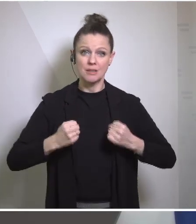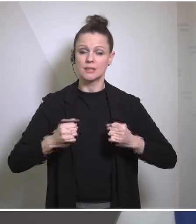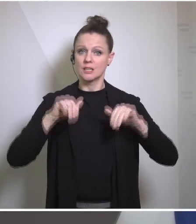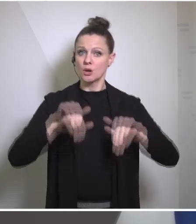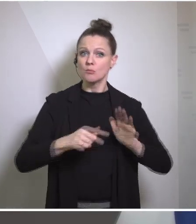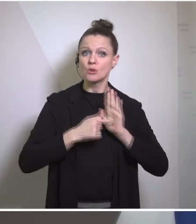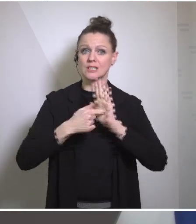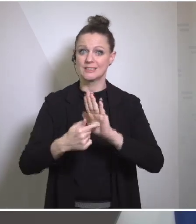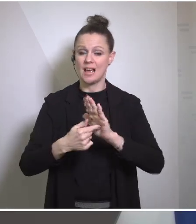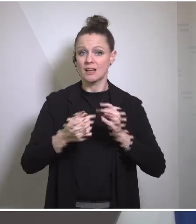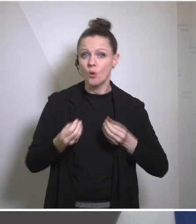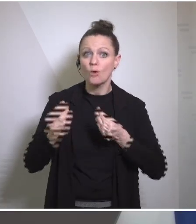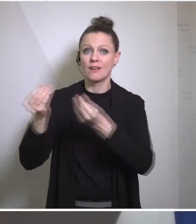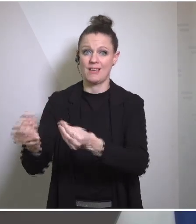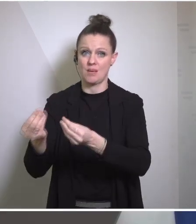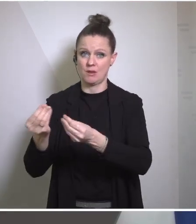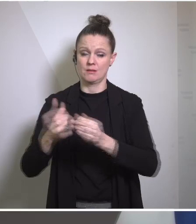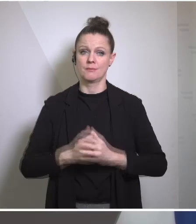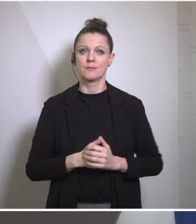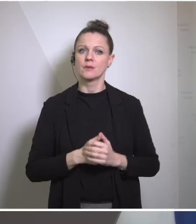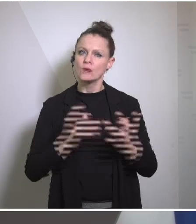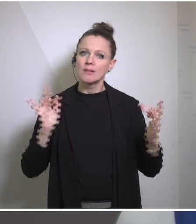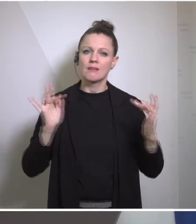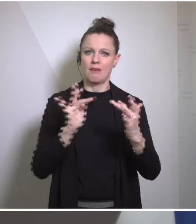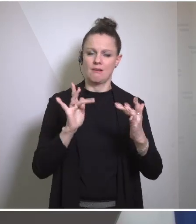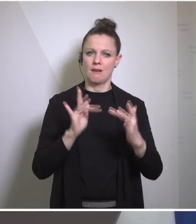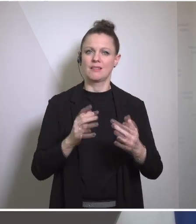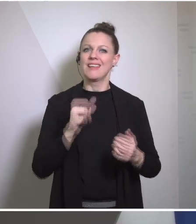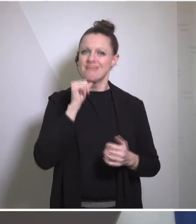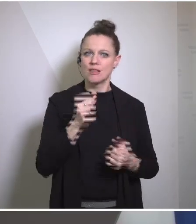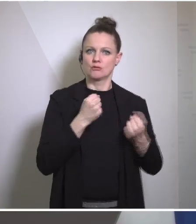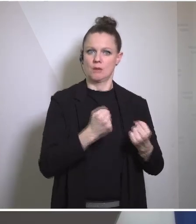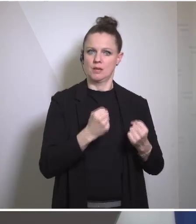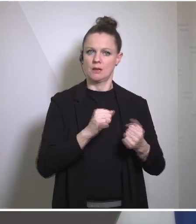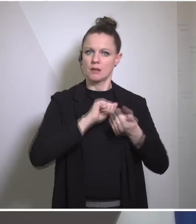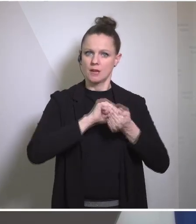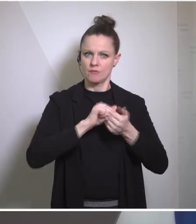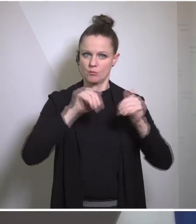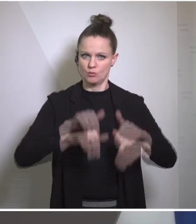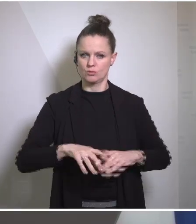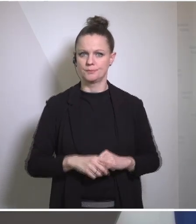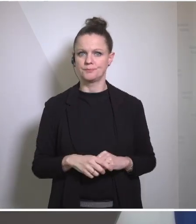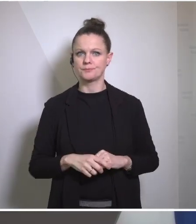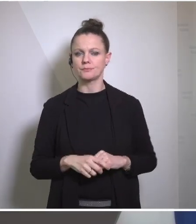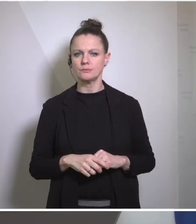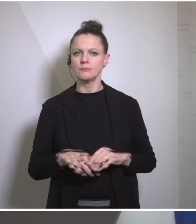growing insecurity and instability. And let me add finally on a more bilateral note that the United